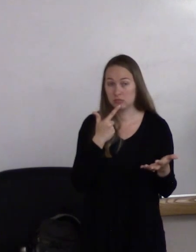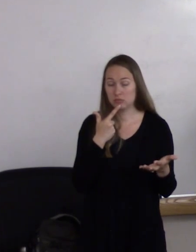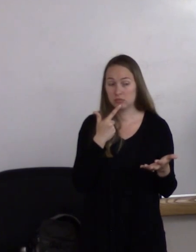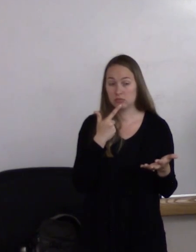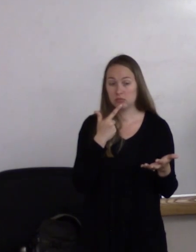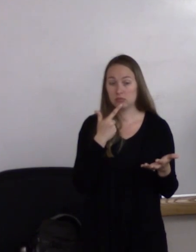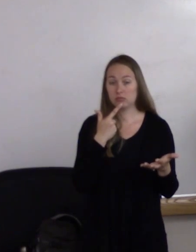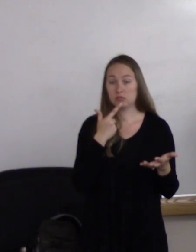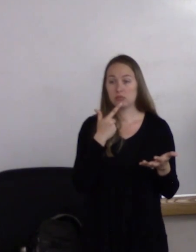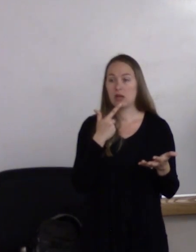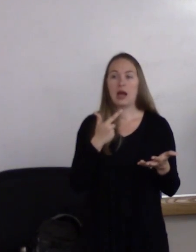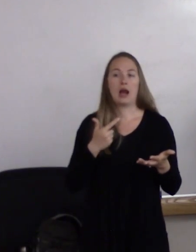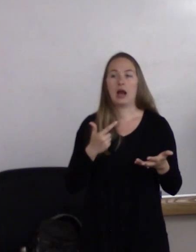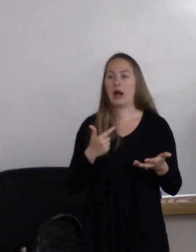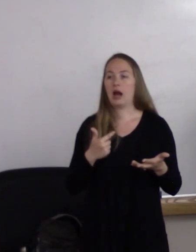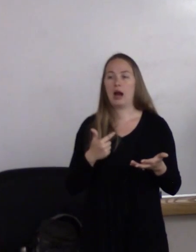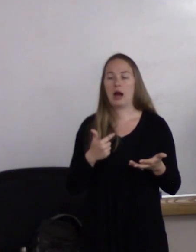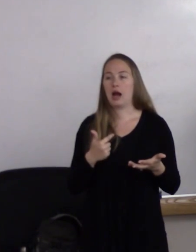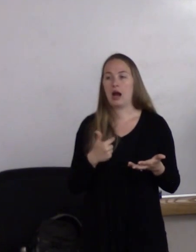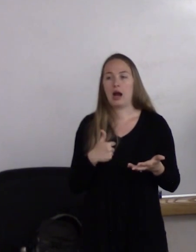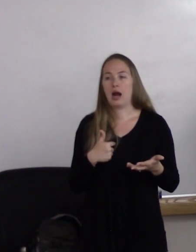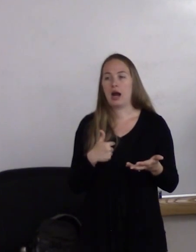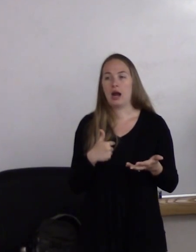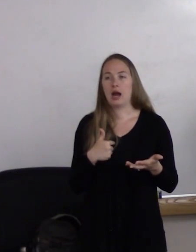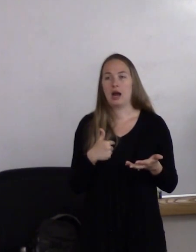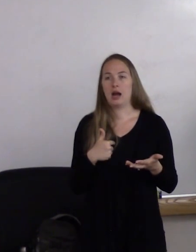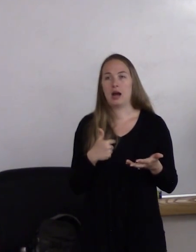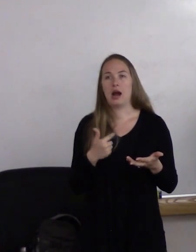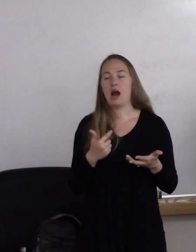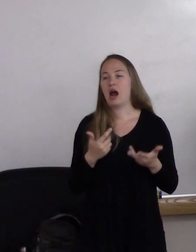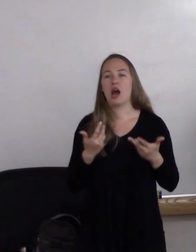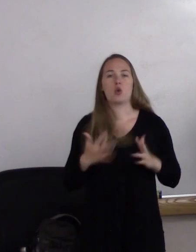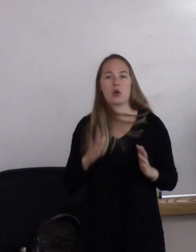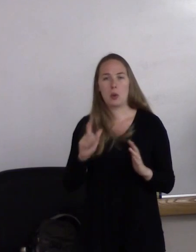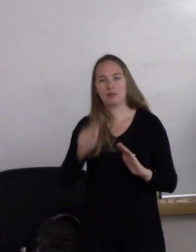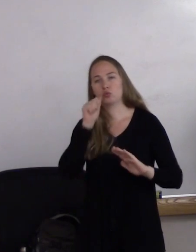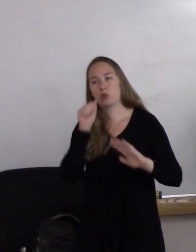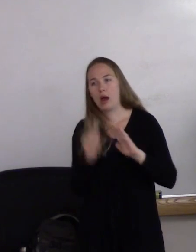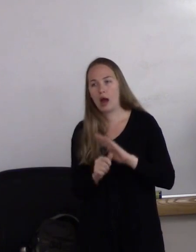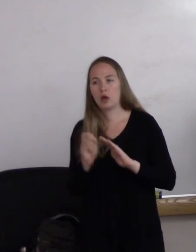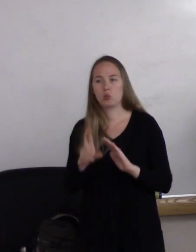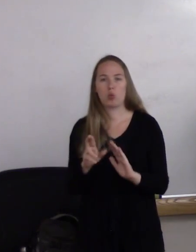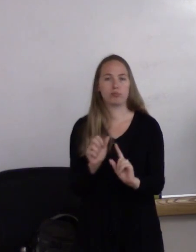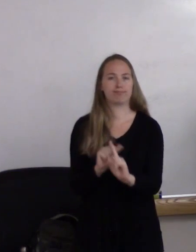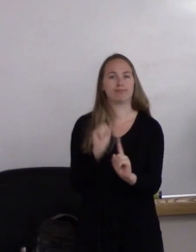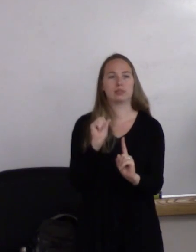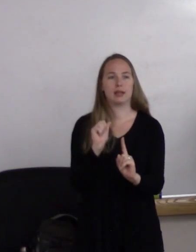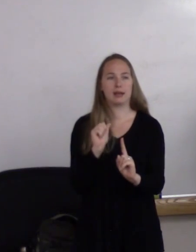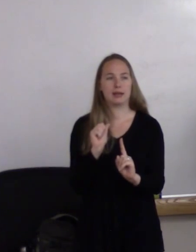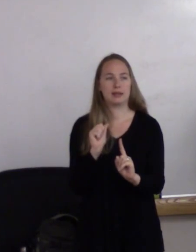you know, I wouldn't want to have to hide or pretend-- (woman) Can you turn it up a little bit?